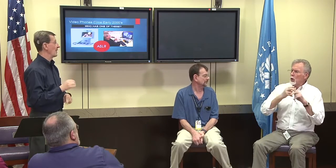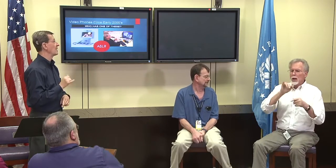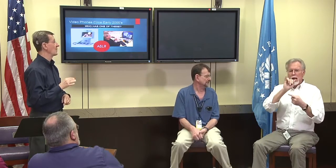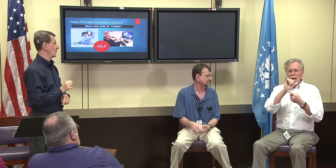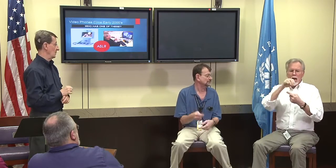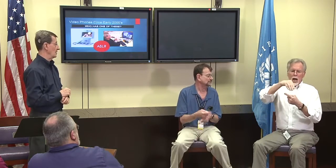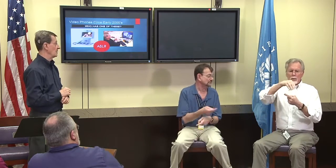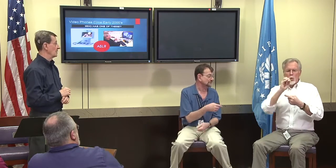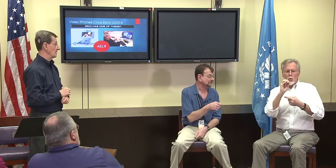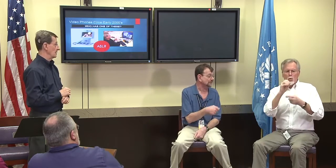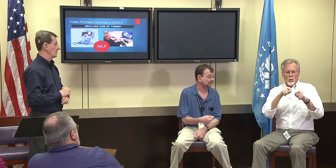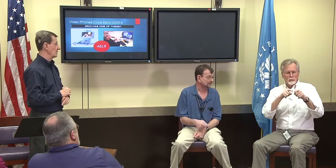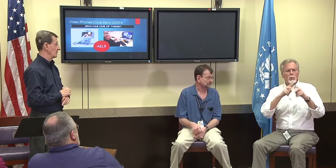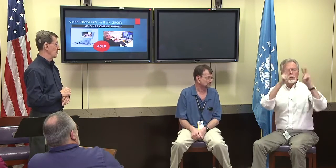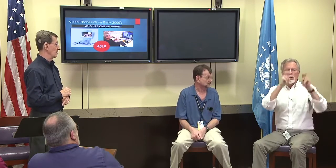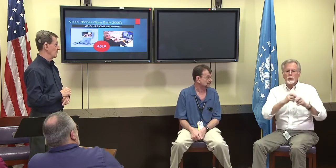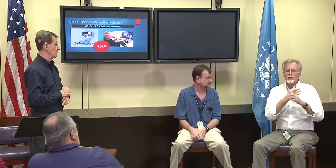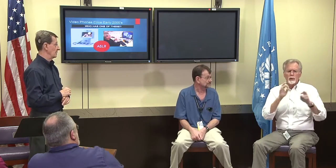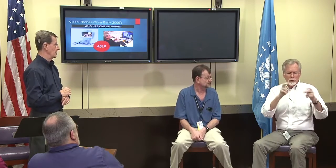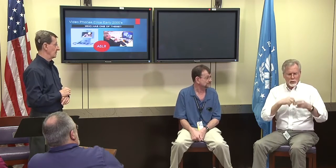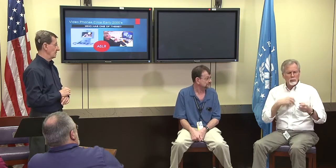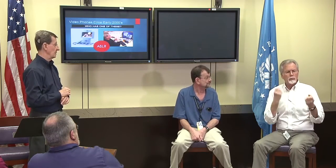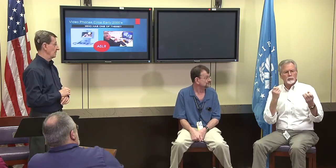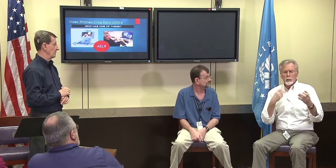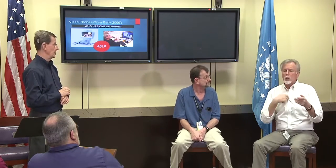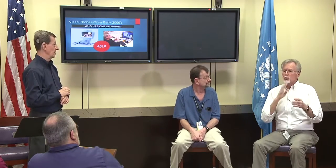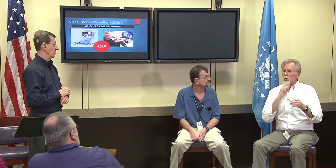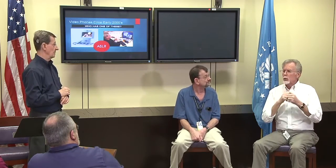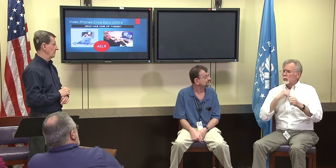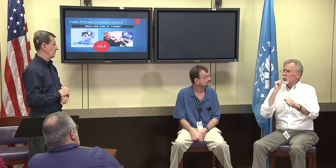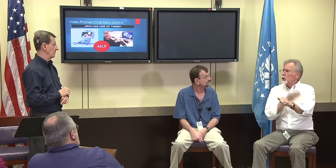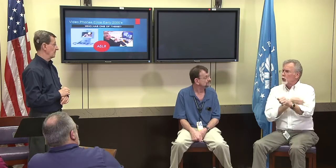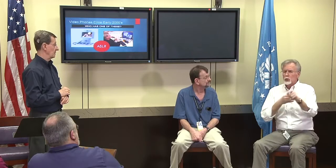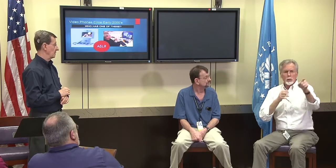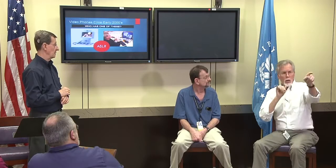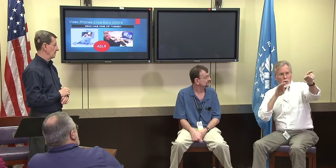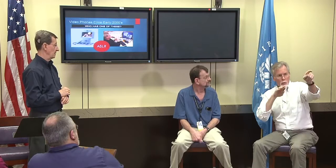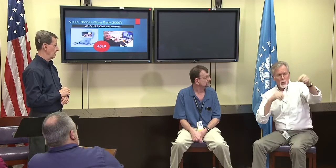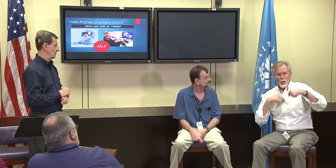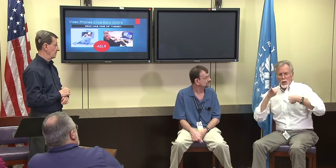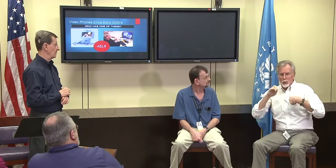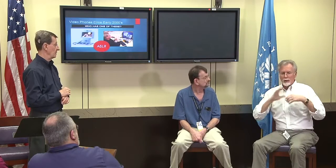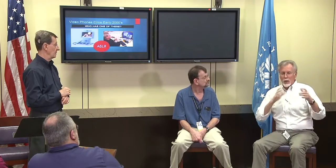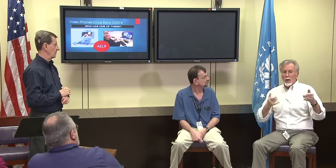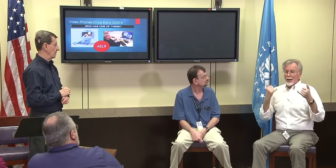IMO, I don't know if you've seen that, you can download that for free.